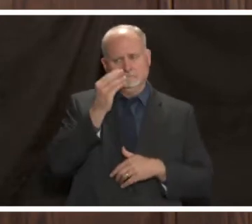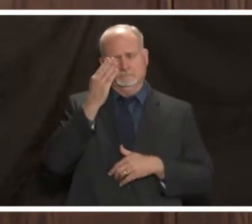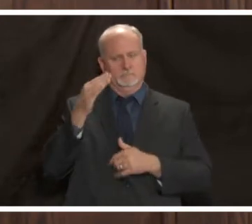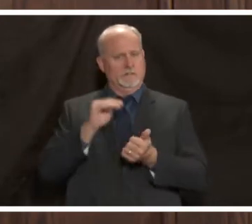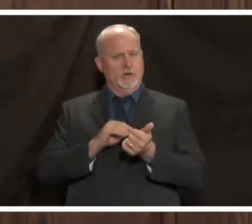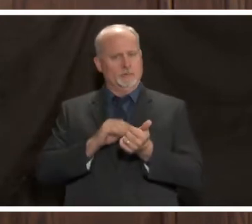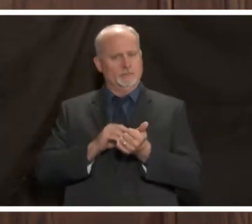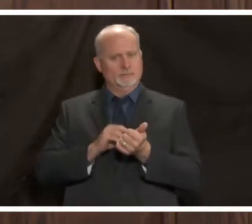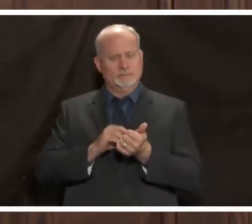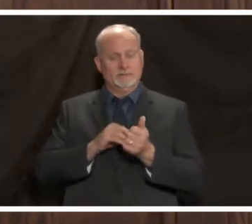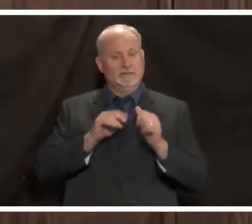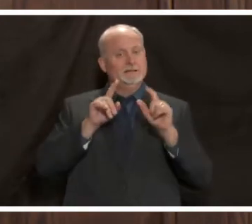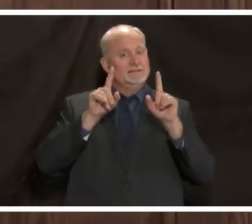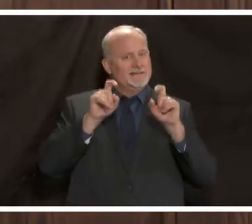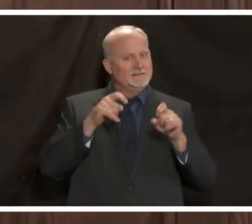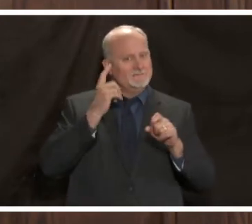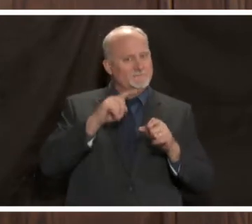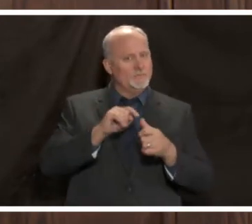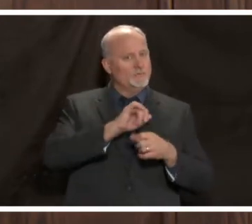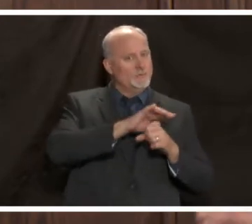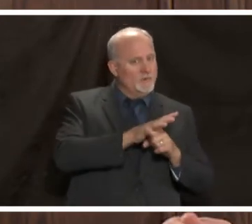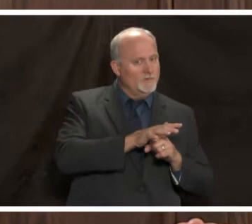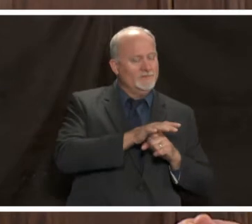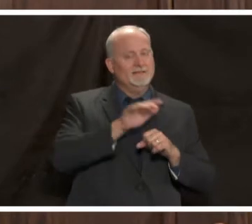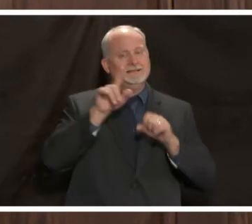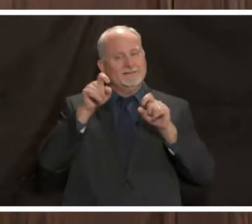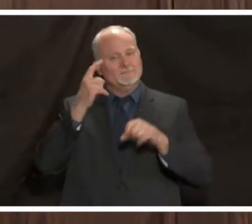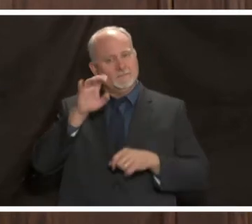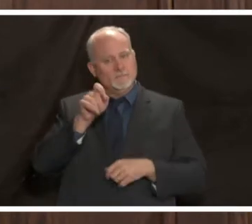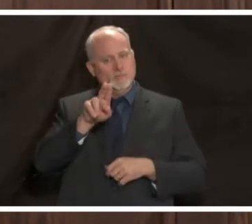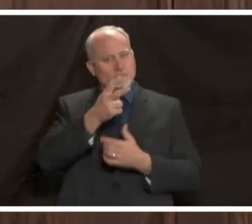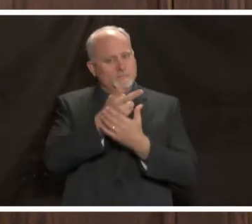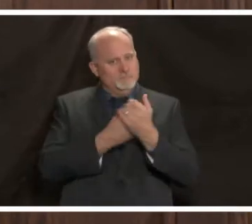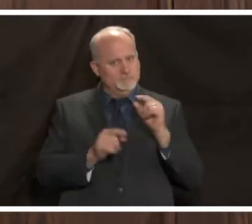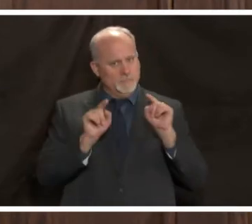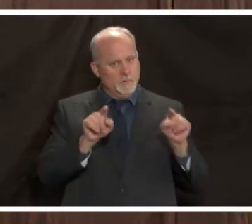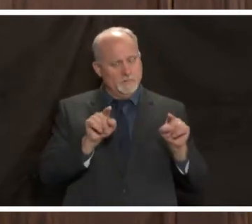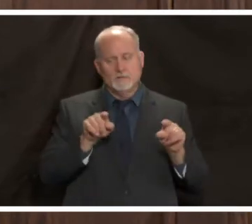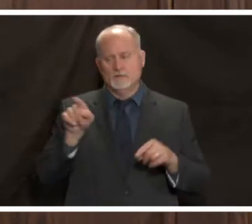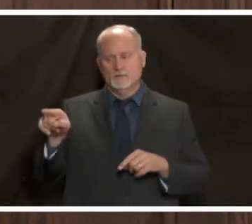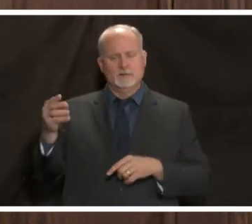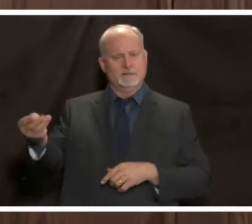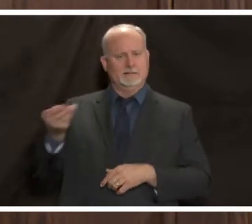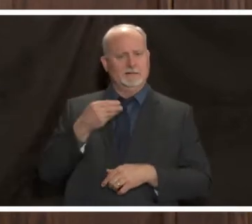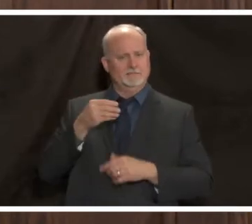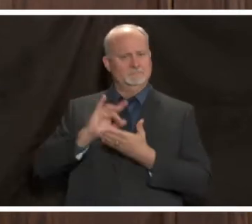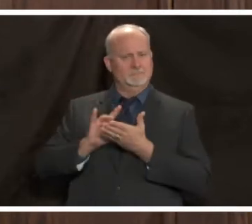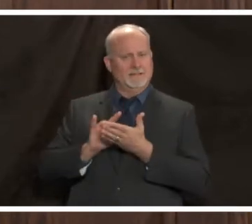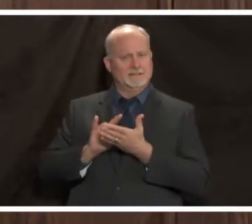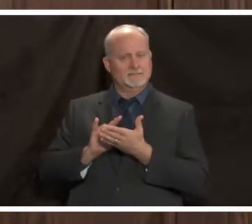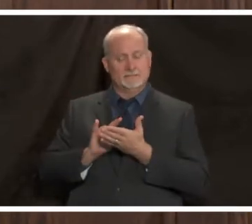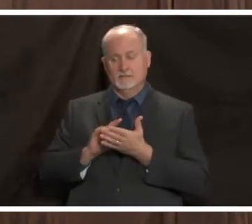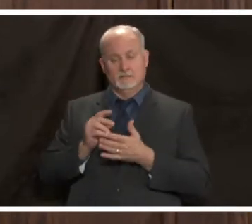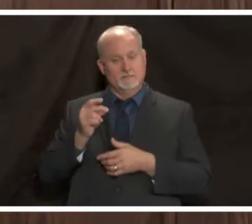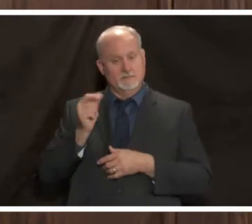get tested both for covid and for flu because they can get you a medicine when taken in the first 48